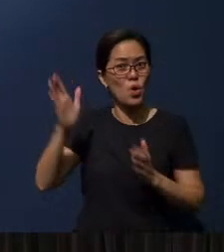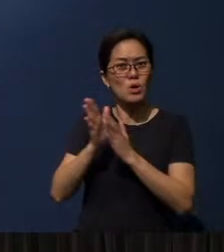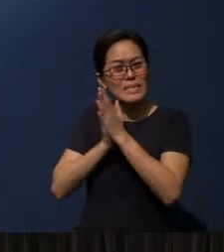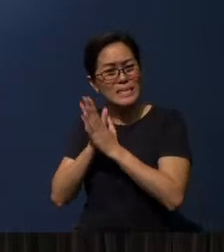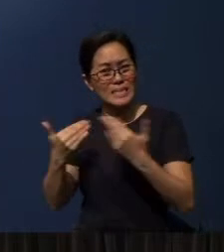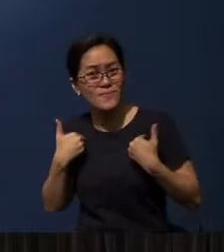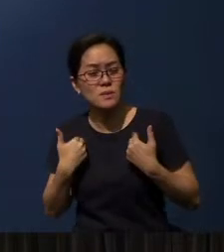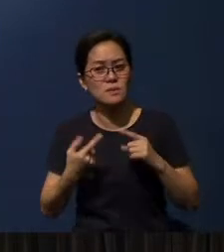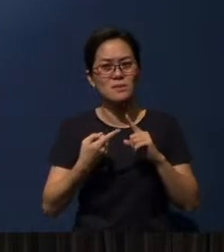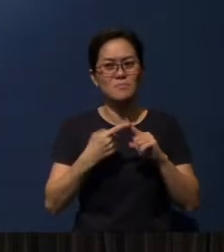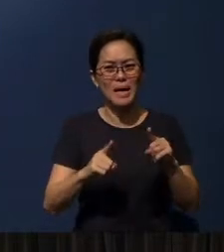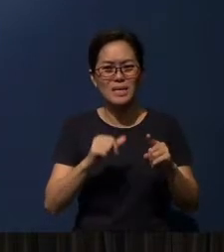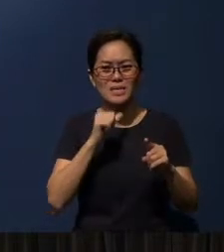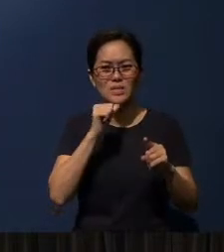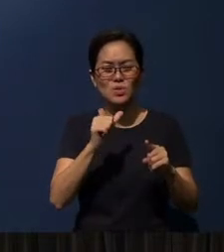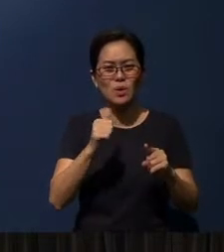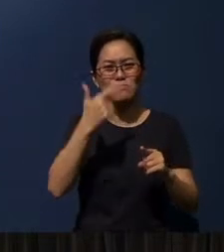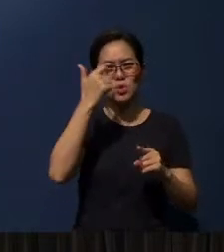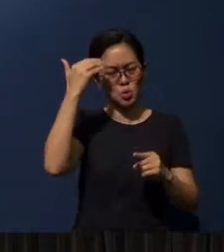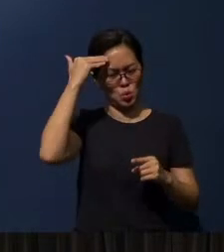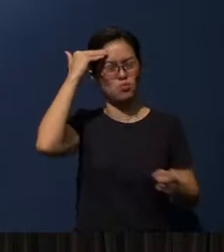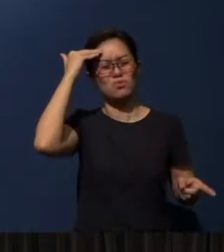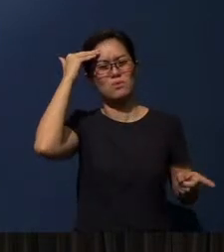but not according to knowledge.